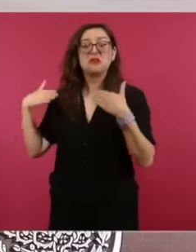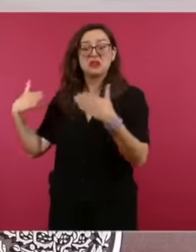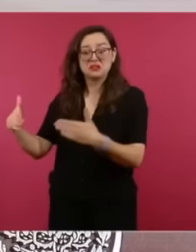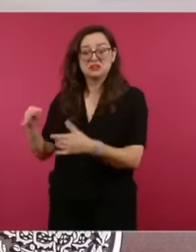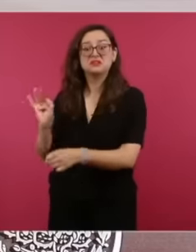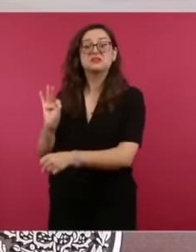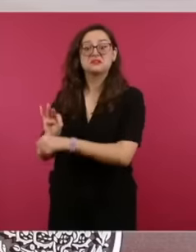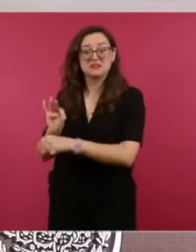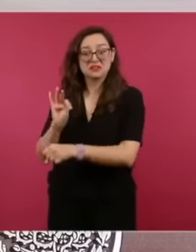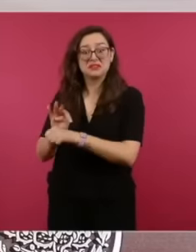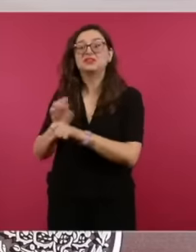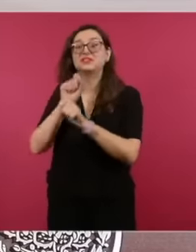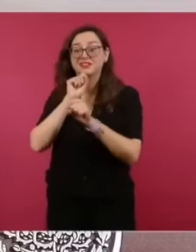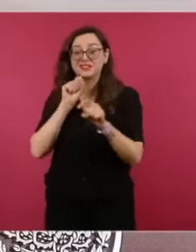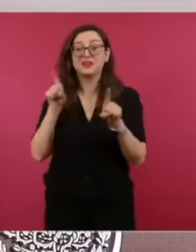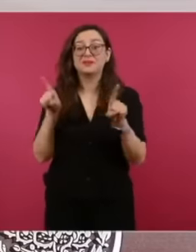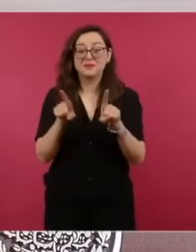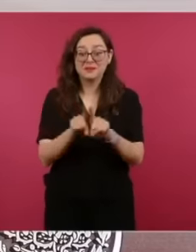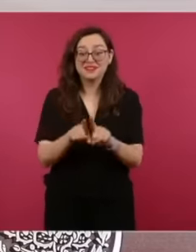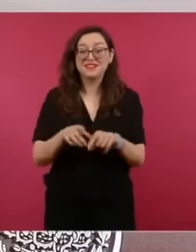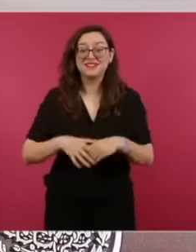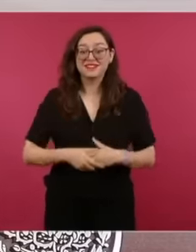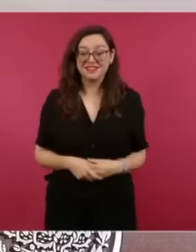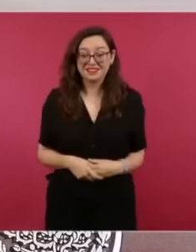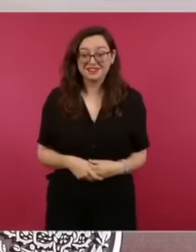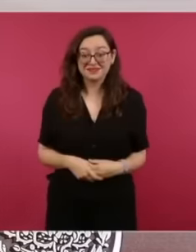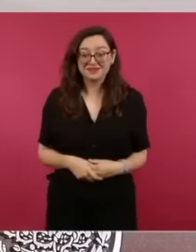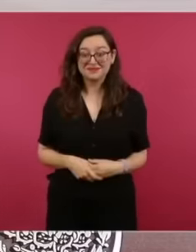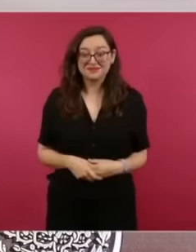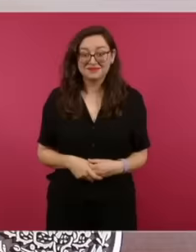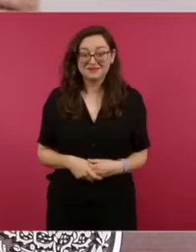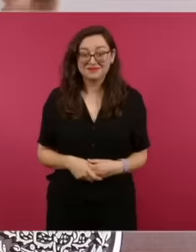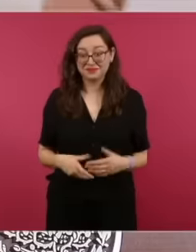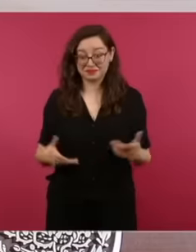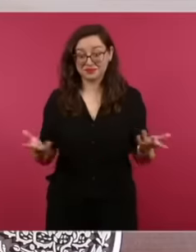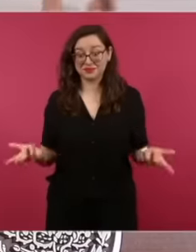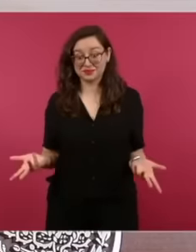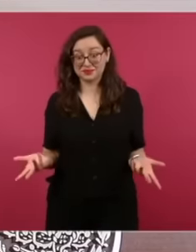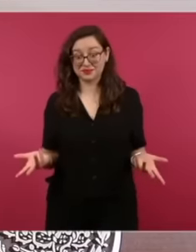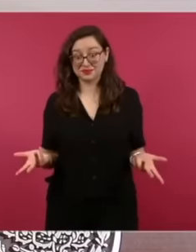we have to know how to rectify, not fall into self-complacency